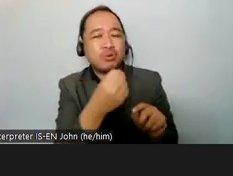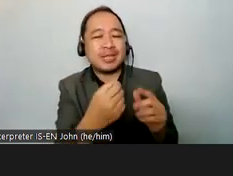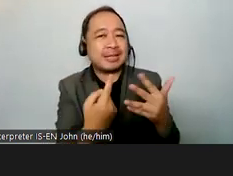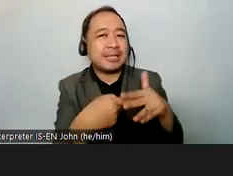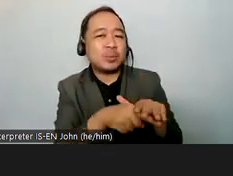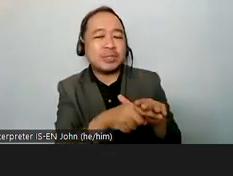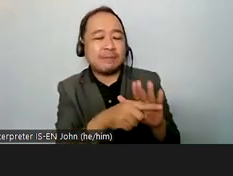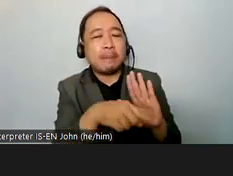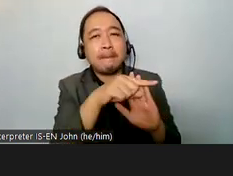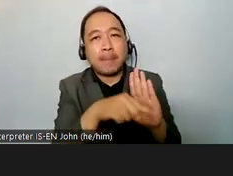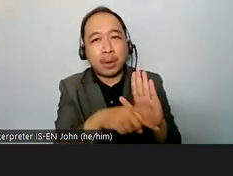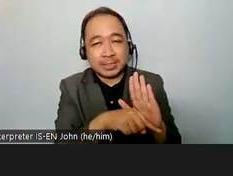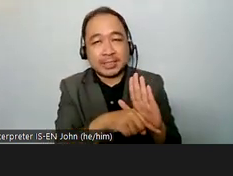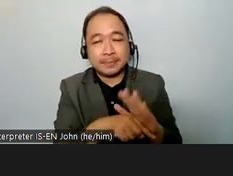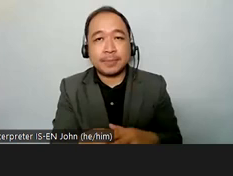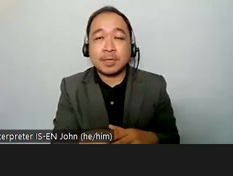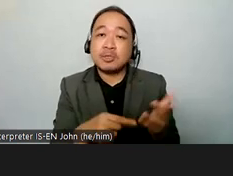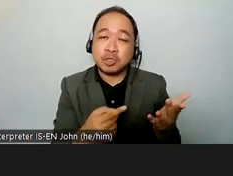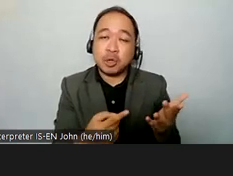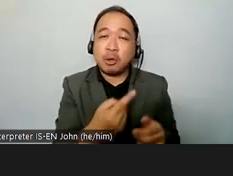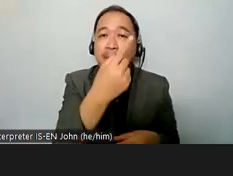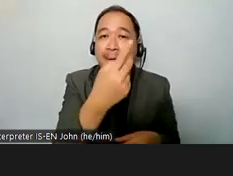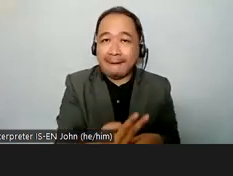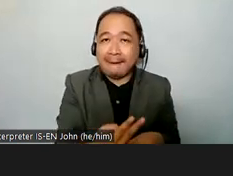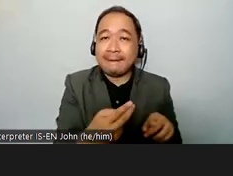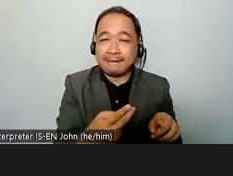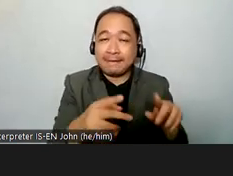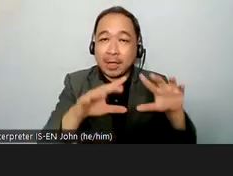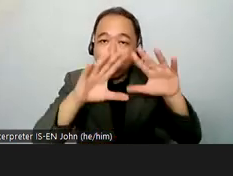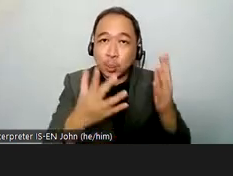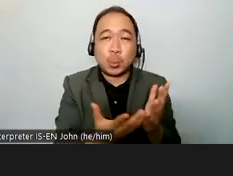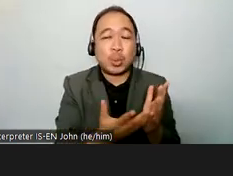inclusive education and technology nearly none of them are fully implementing it so we have a